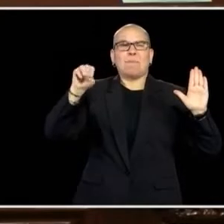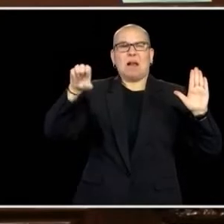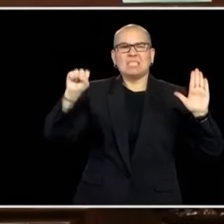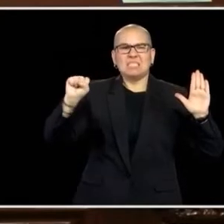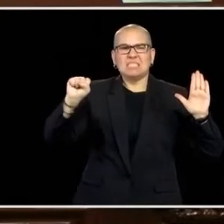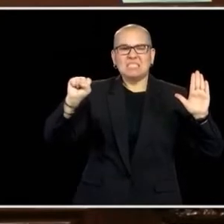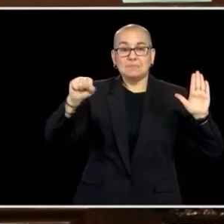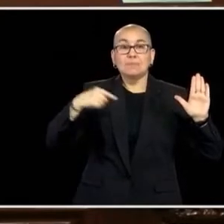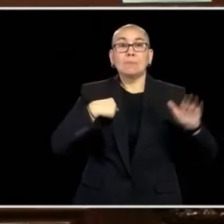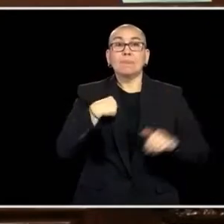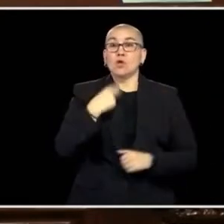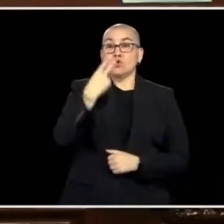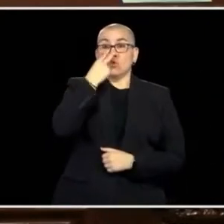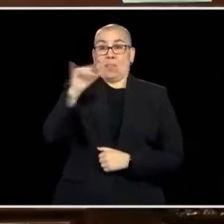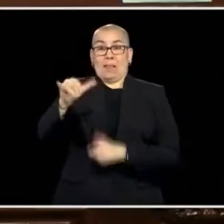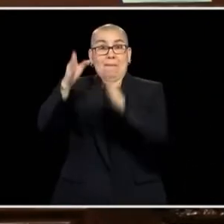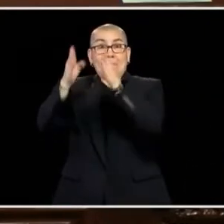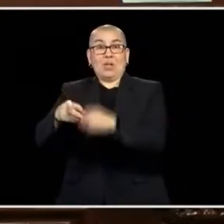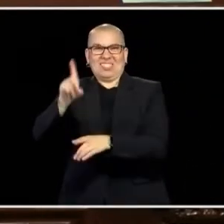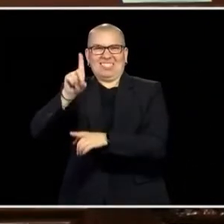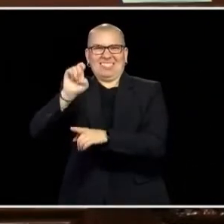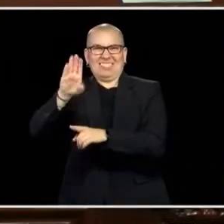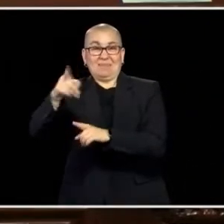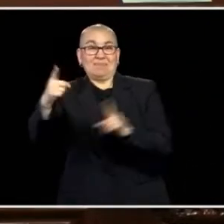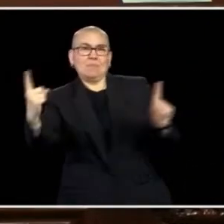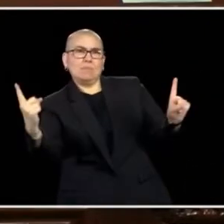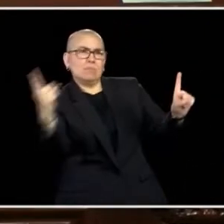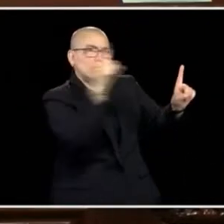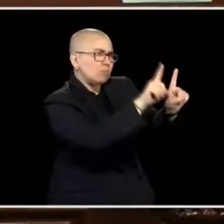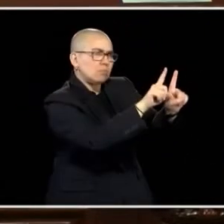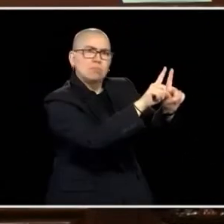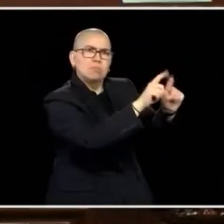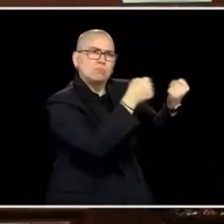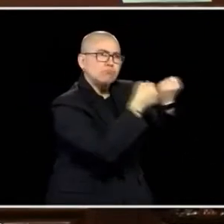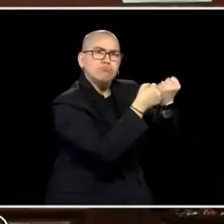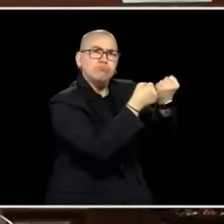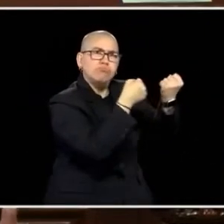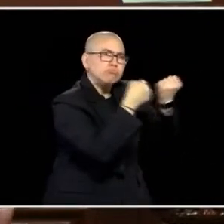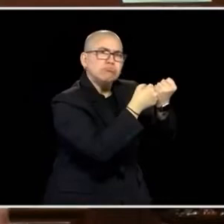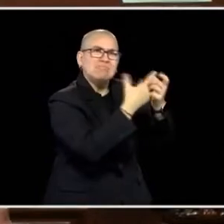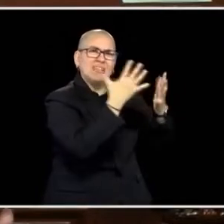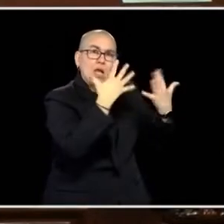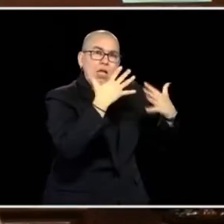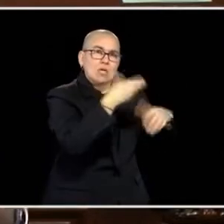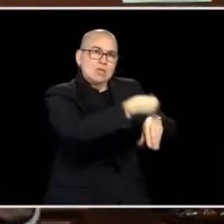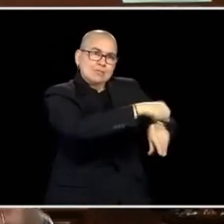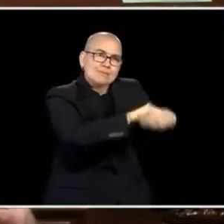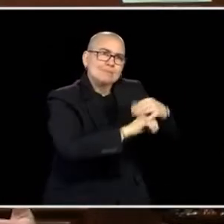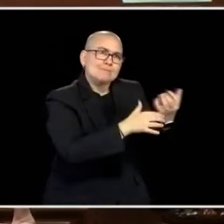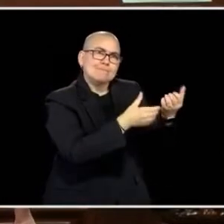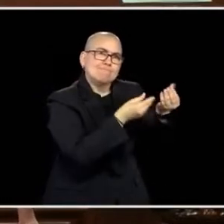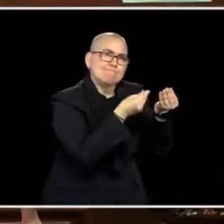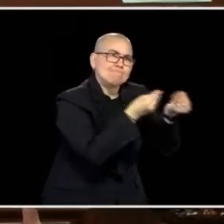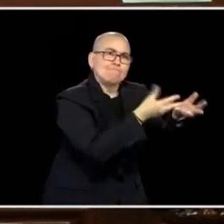THE CARE, THE HARD WORK, THE LABOR THAT GOES INTO MAKING THIS HAPPEN, ALL OF THAT TO